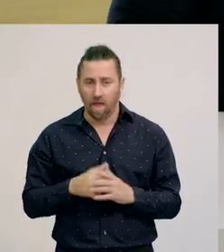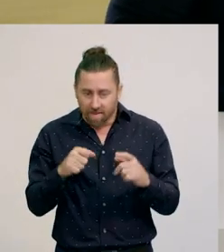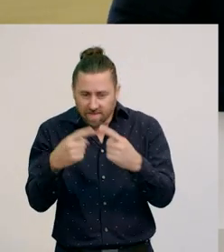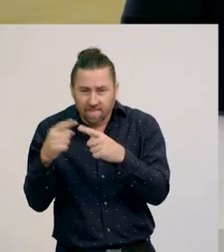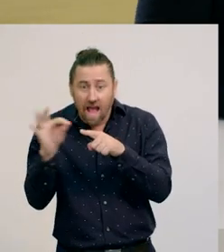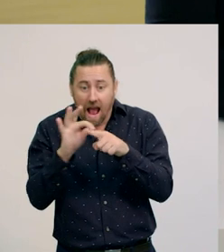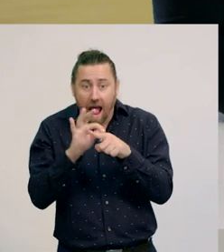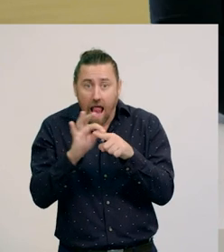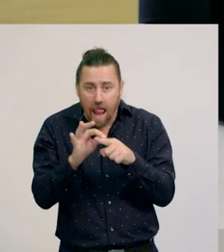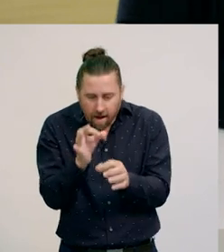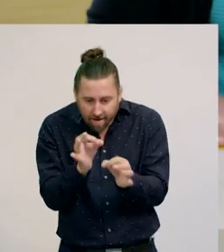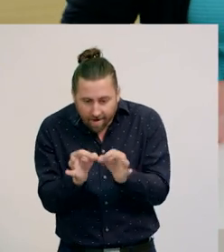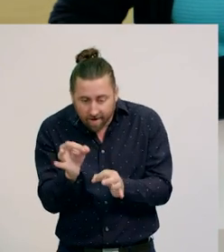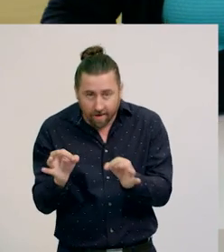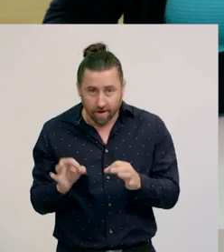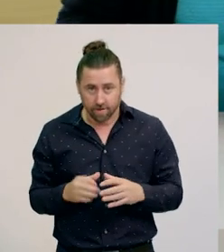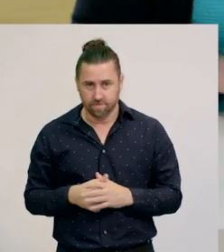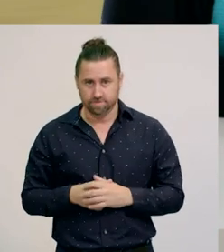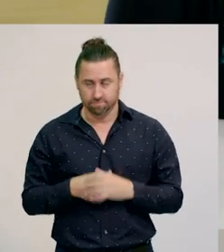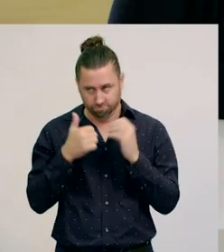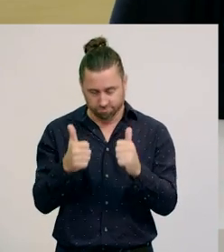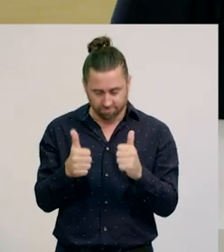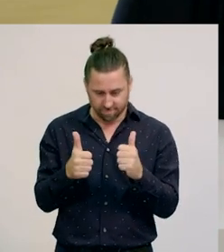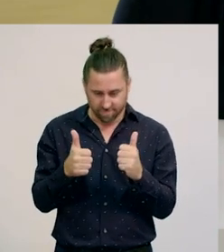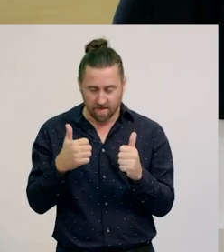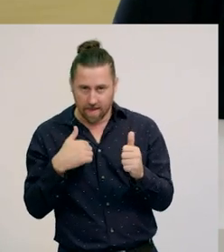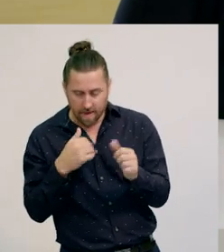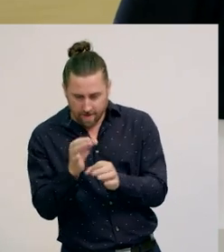Okay. I've got handful of buttons here.